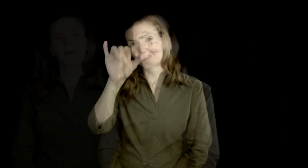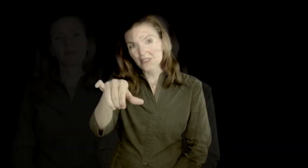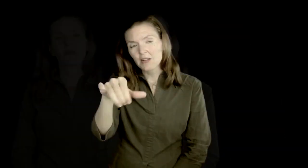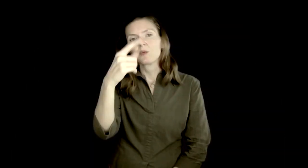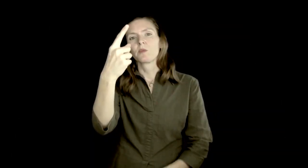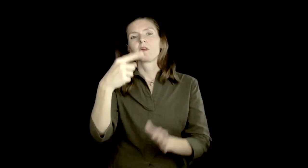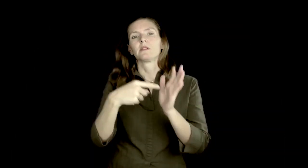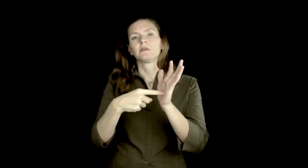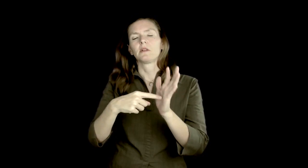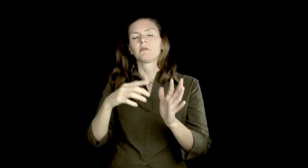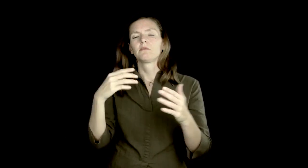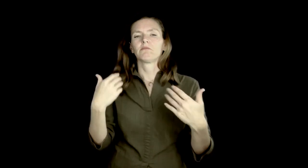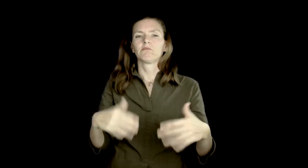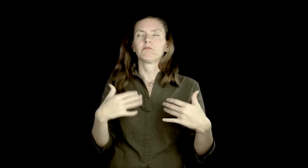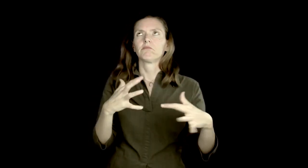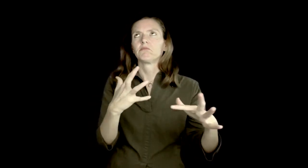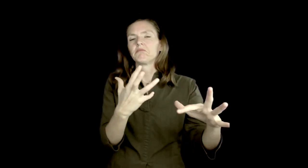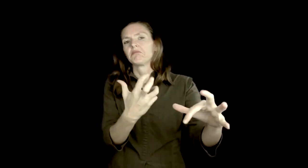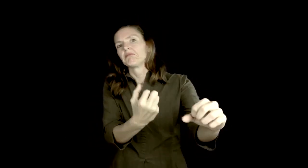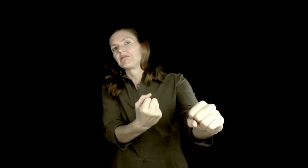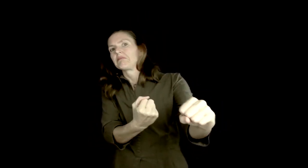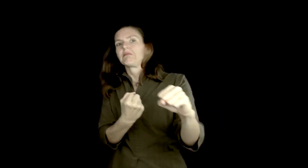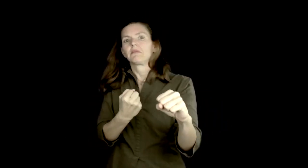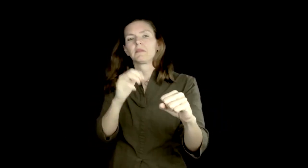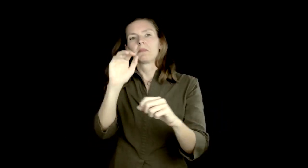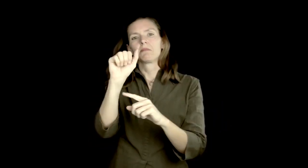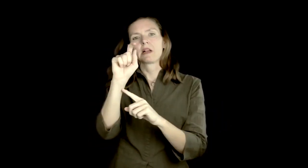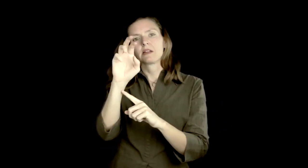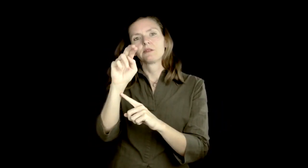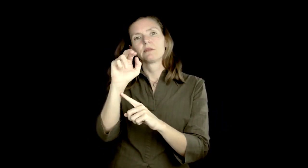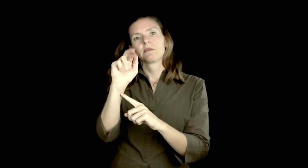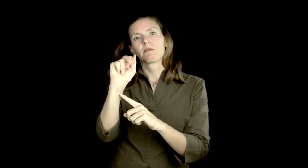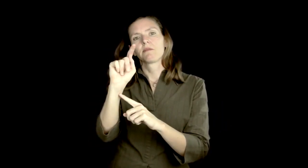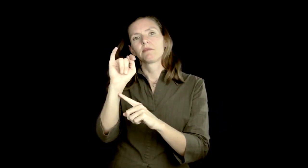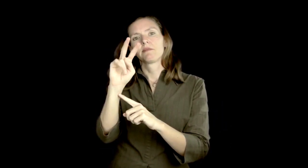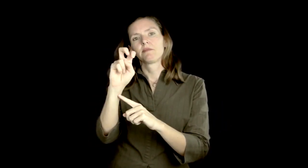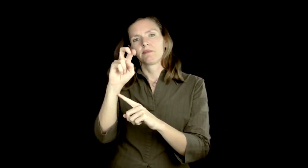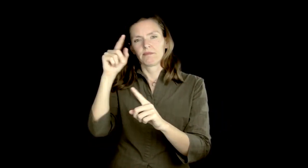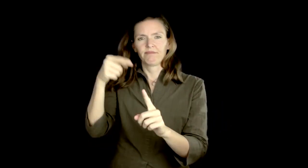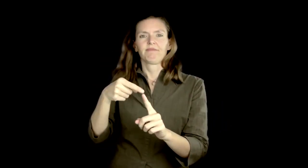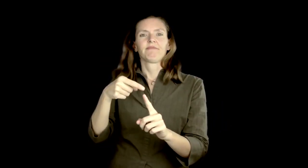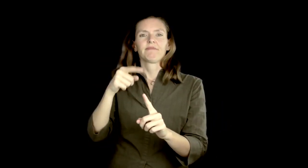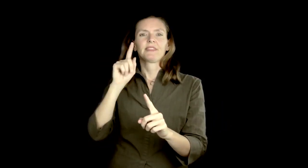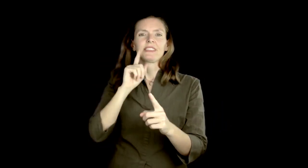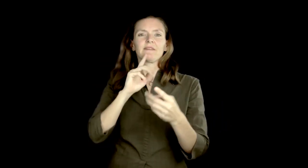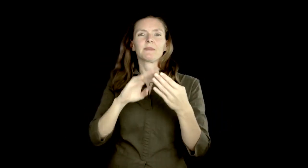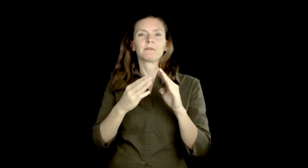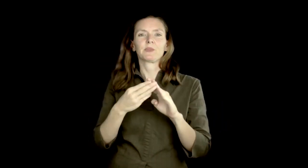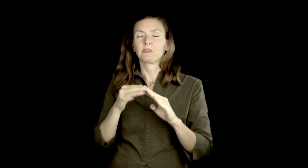That book is one example of a very powerful master narrative about the Deaf community.